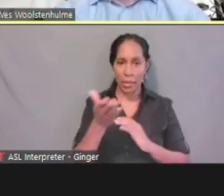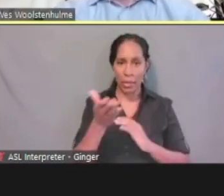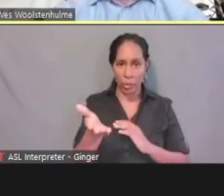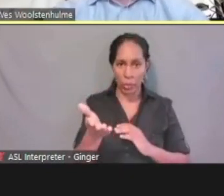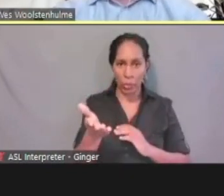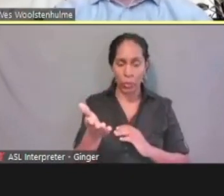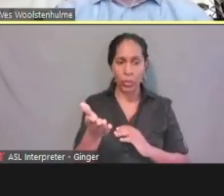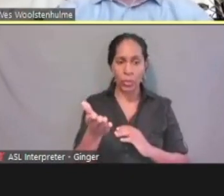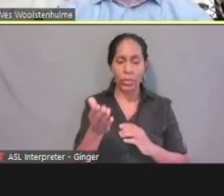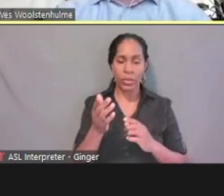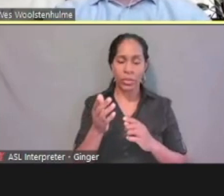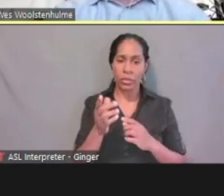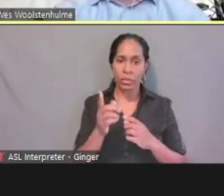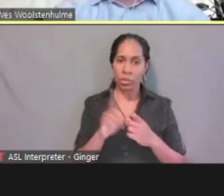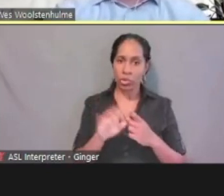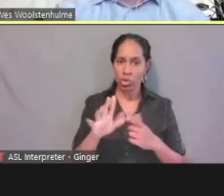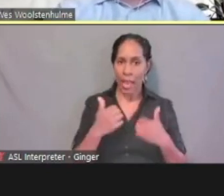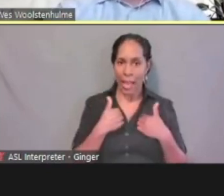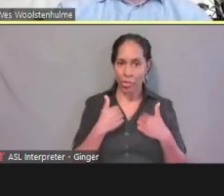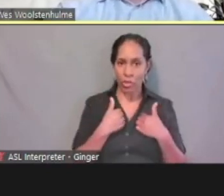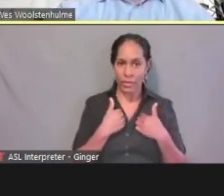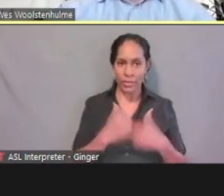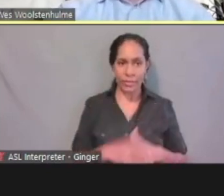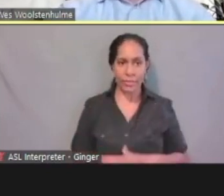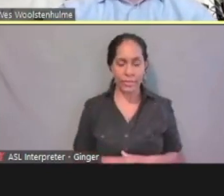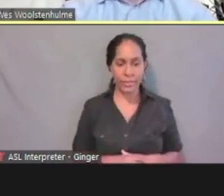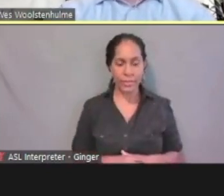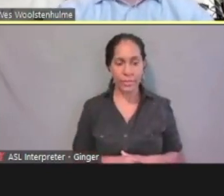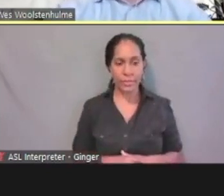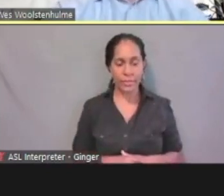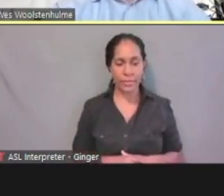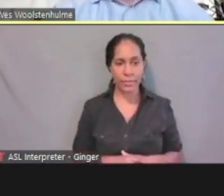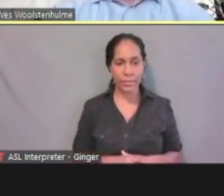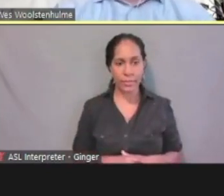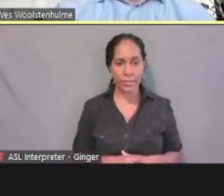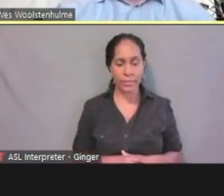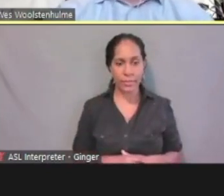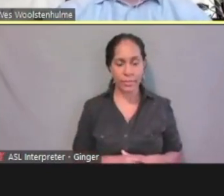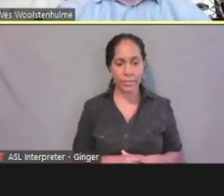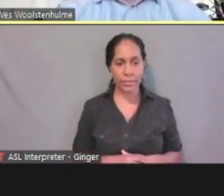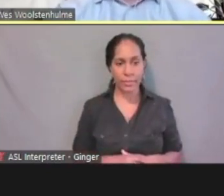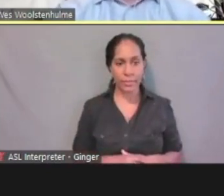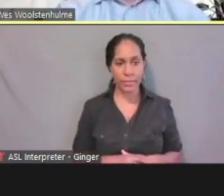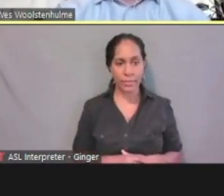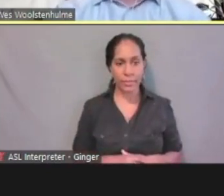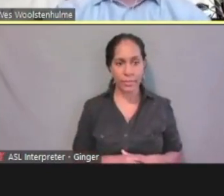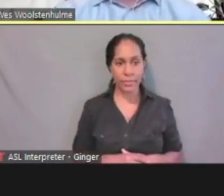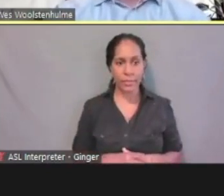to the email address that I entered. So you'll need to help them in their email go pull it up.